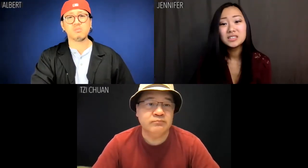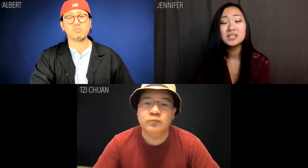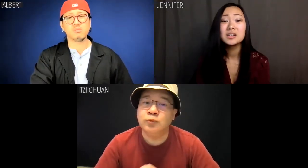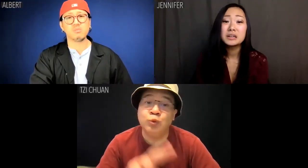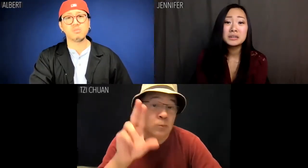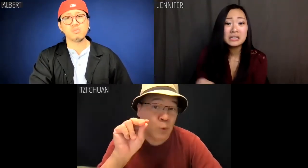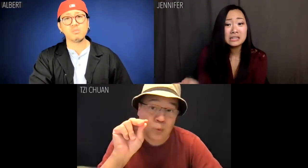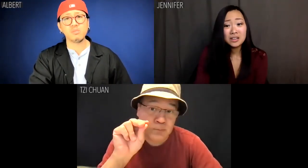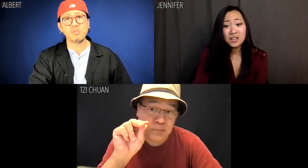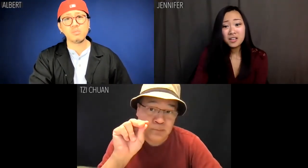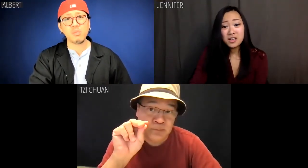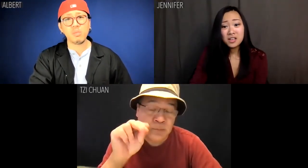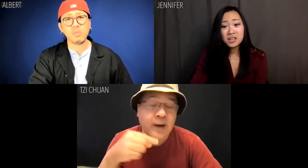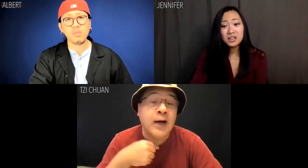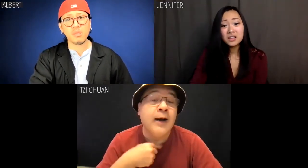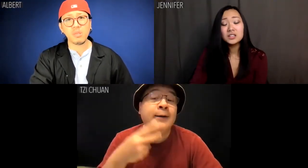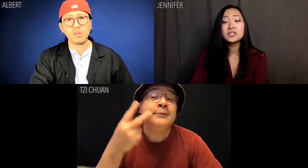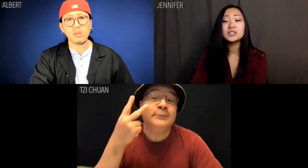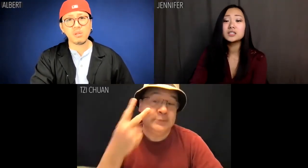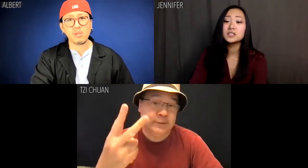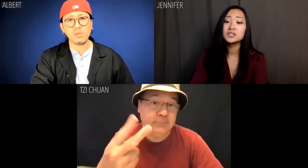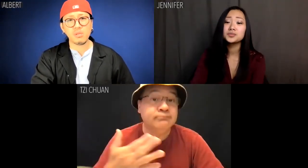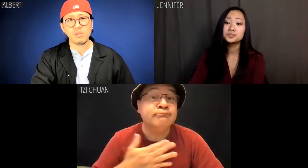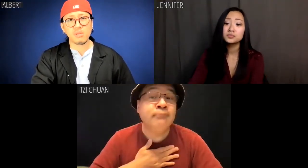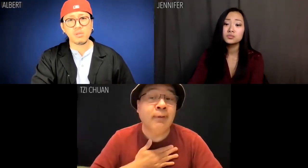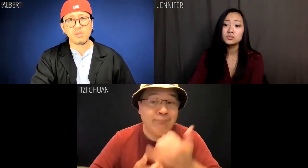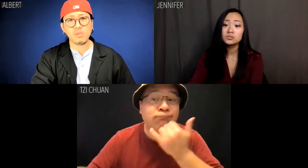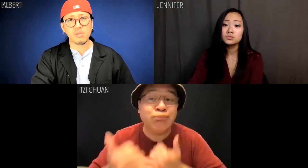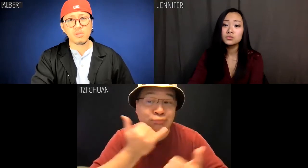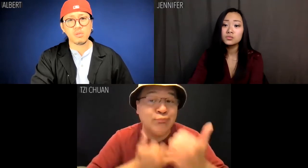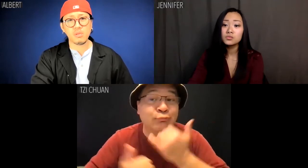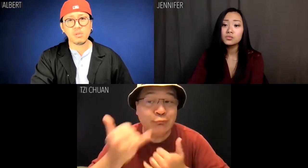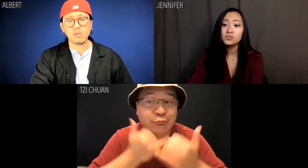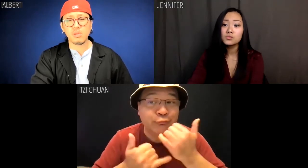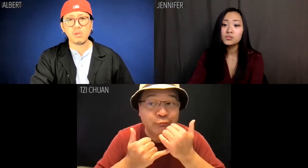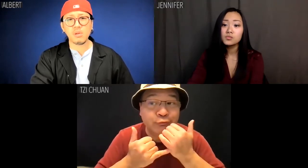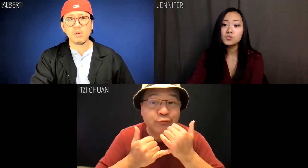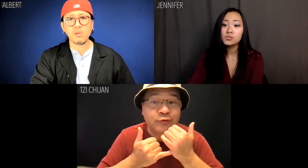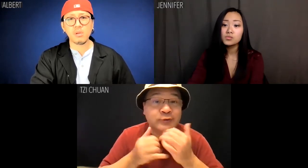Tzi Chuan: No, I see it now. See my own error.